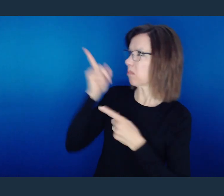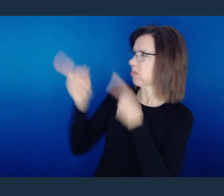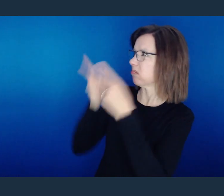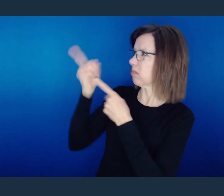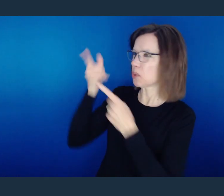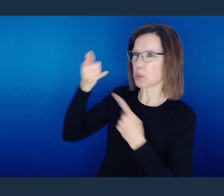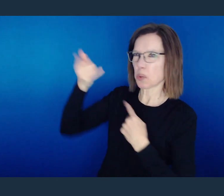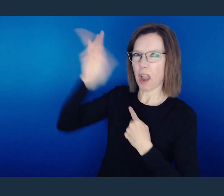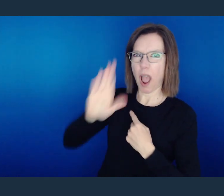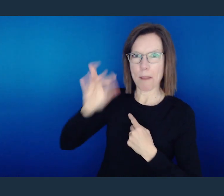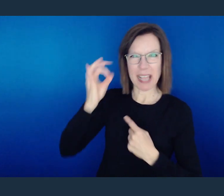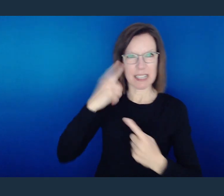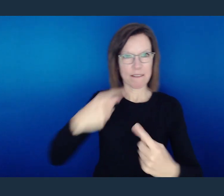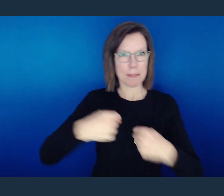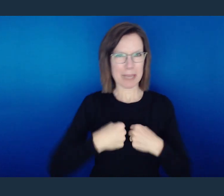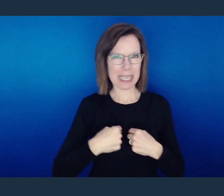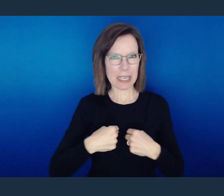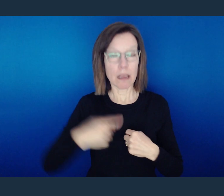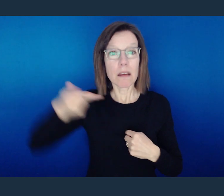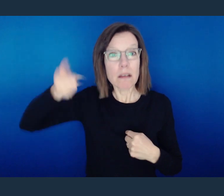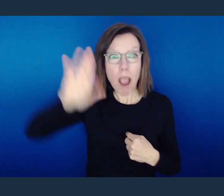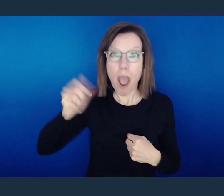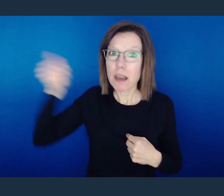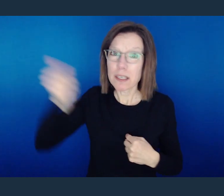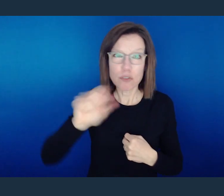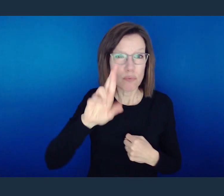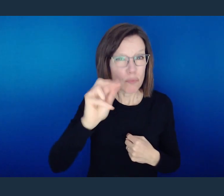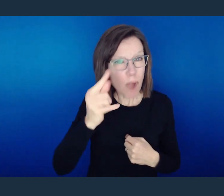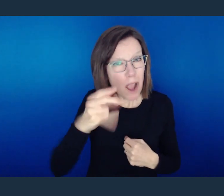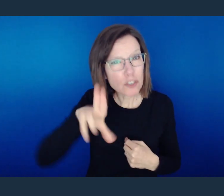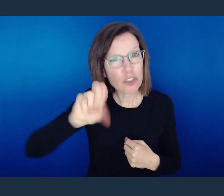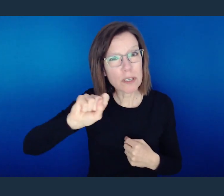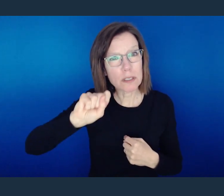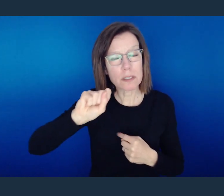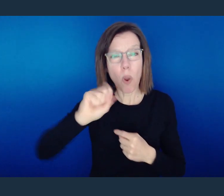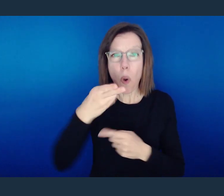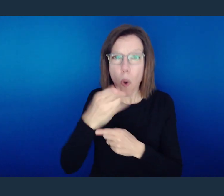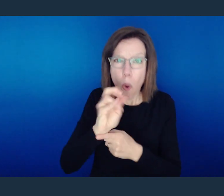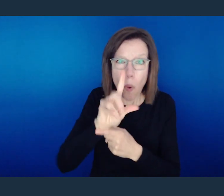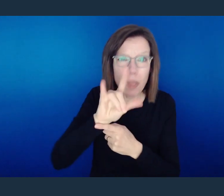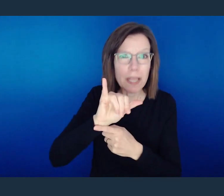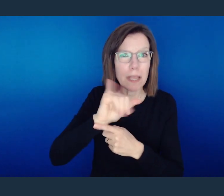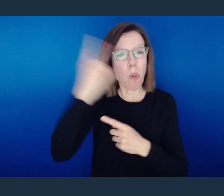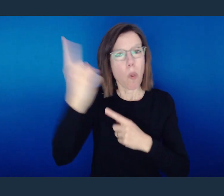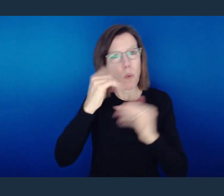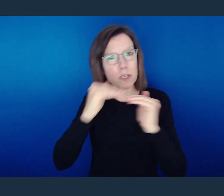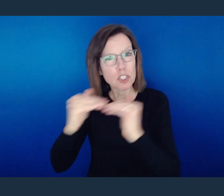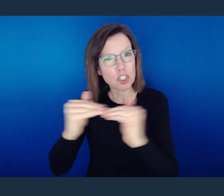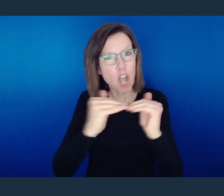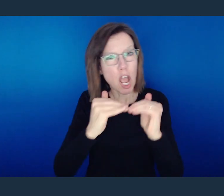blaspheme because now they're slandering Him because God is a righteous God, a holy God, a just God.